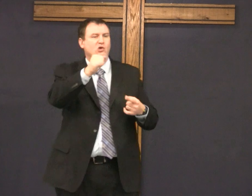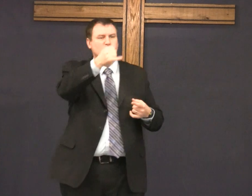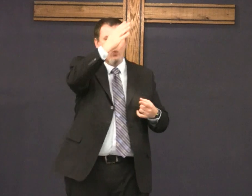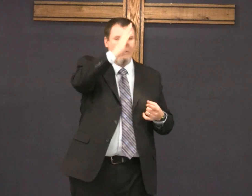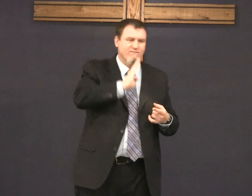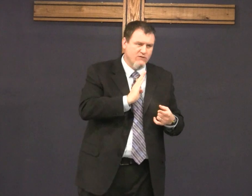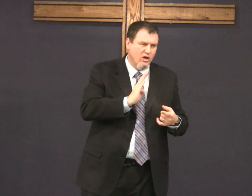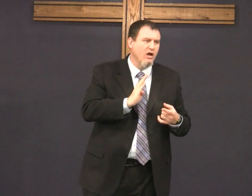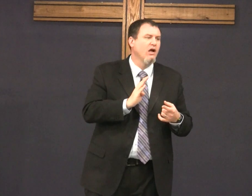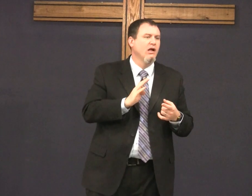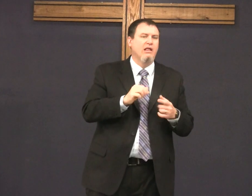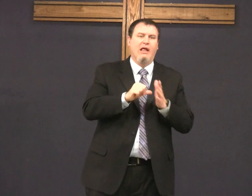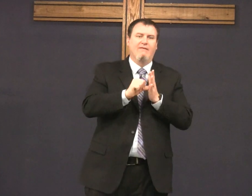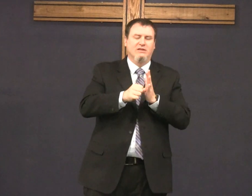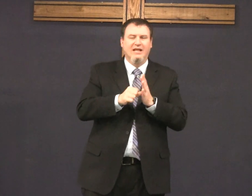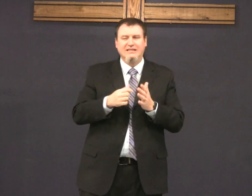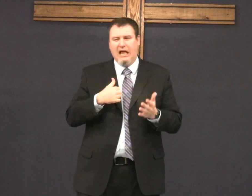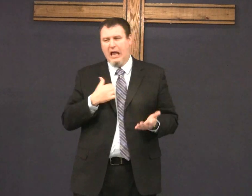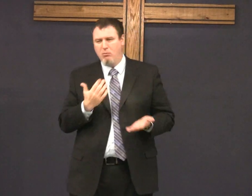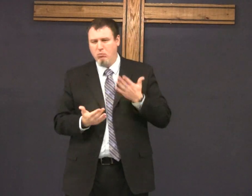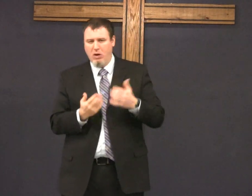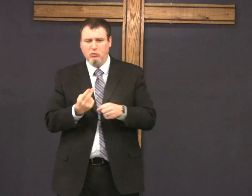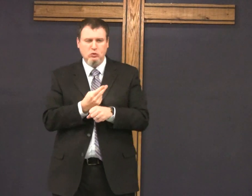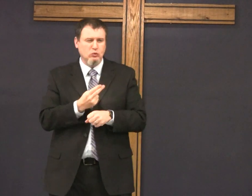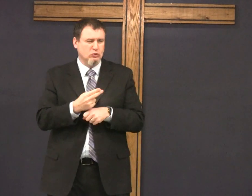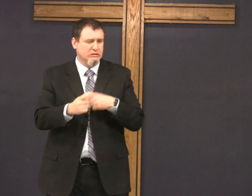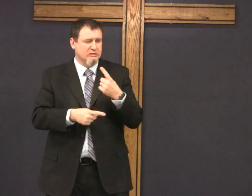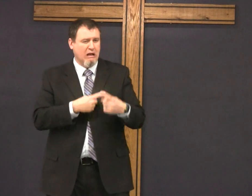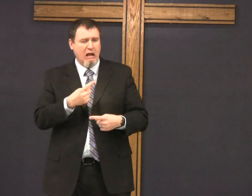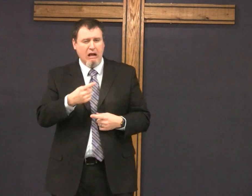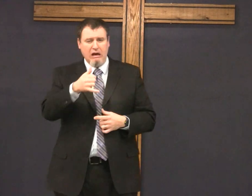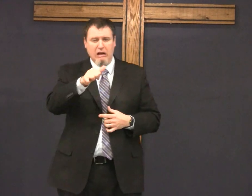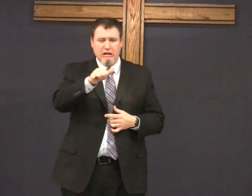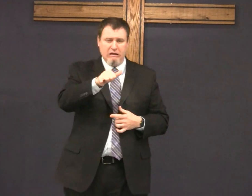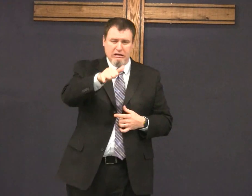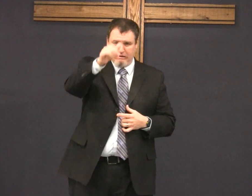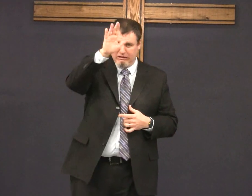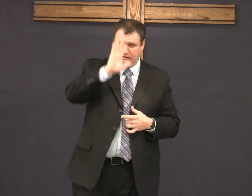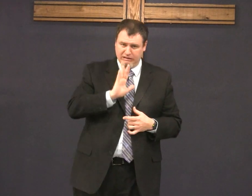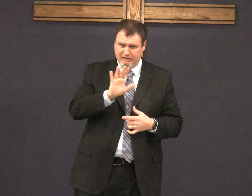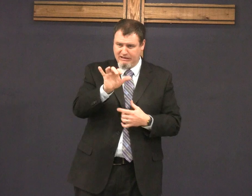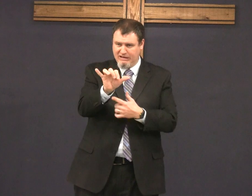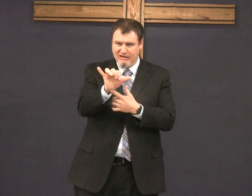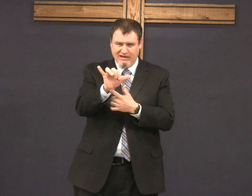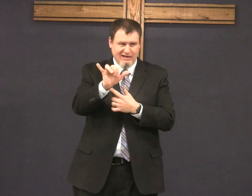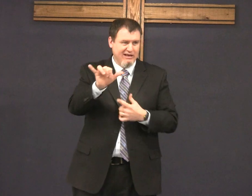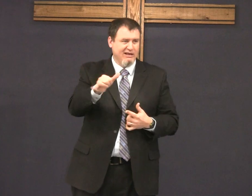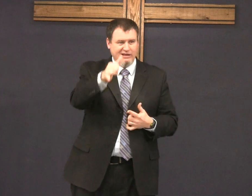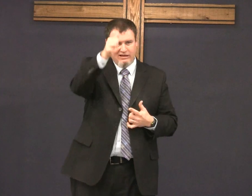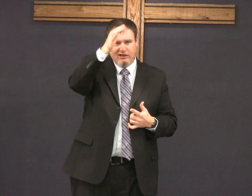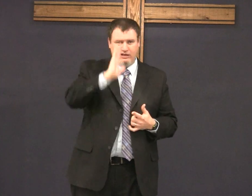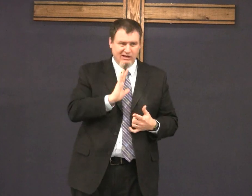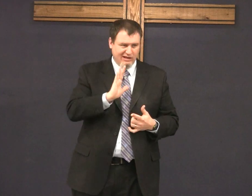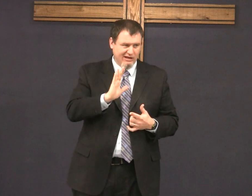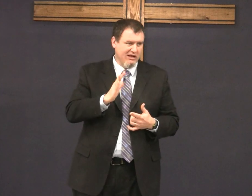some sign Jehovah like this maybe I would use this sign with a y